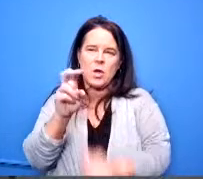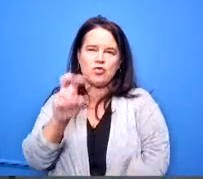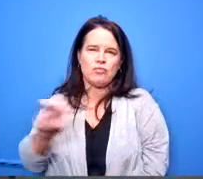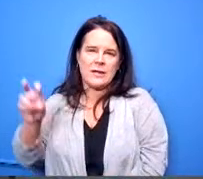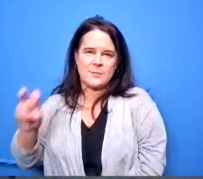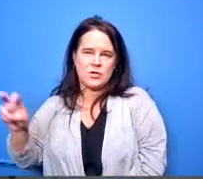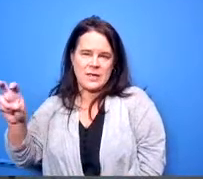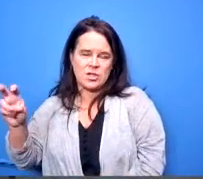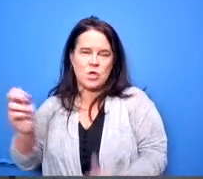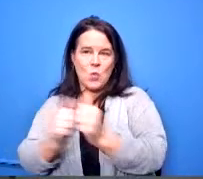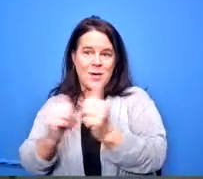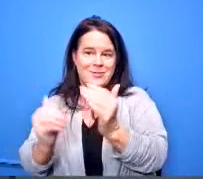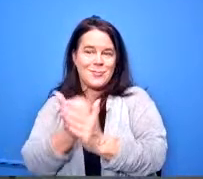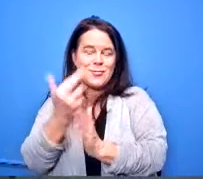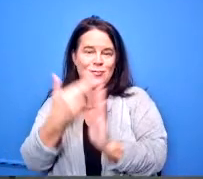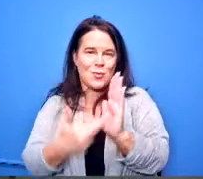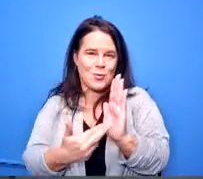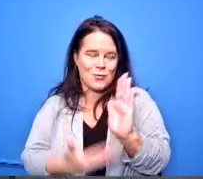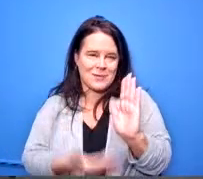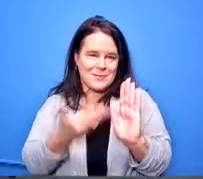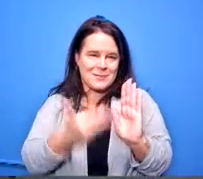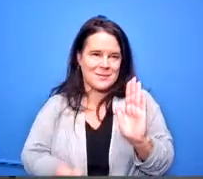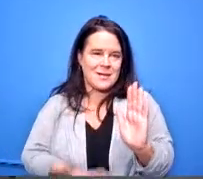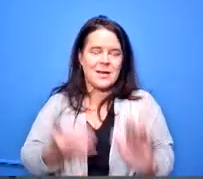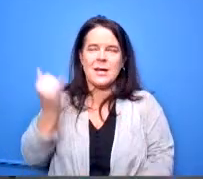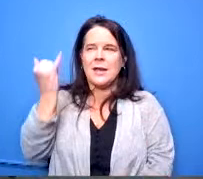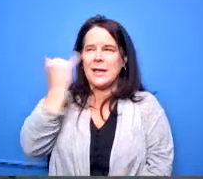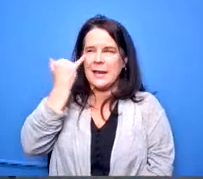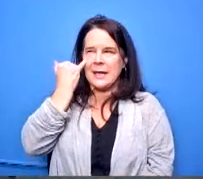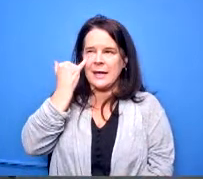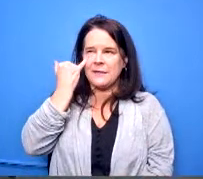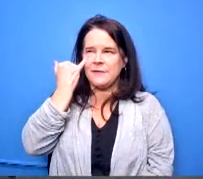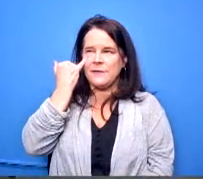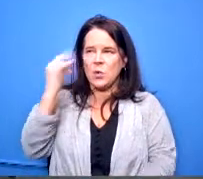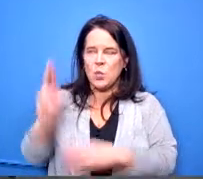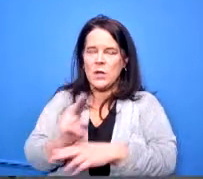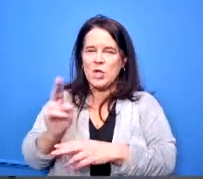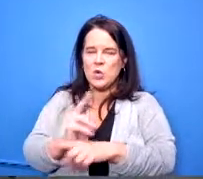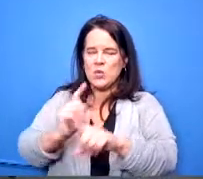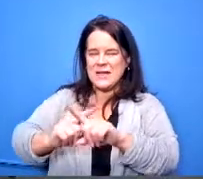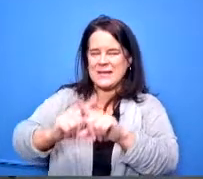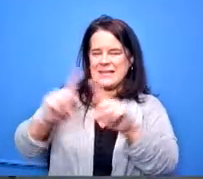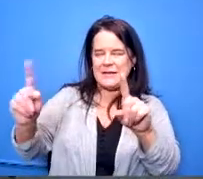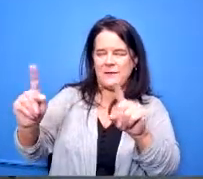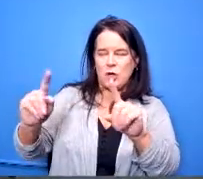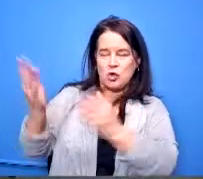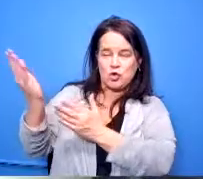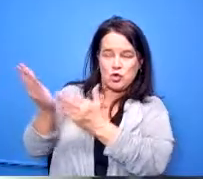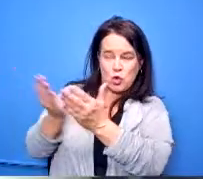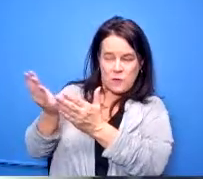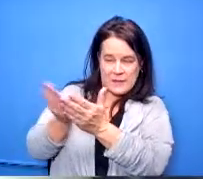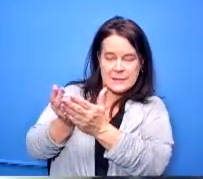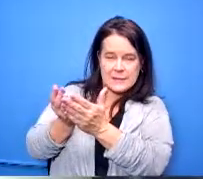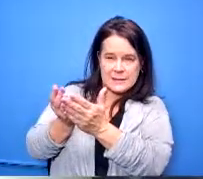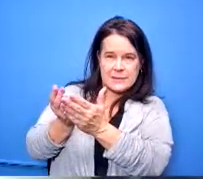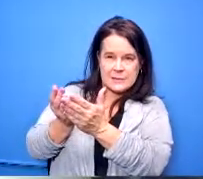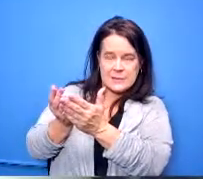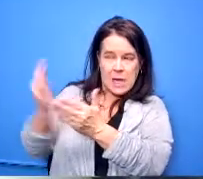guidelines if we were to contract with another service would the district still be fined if